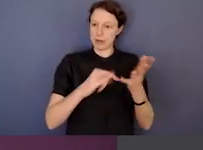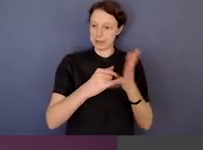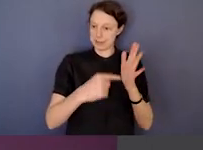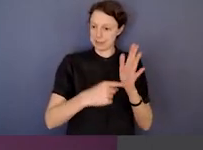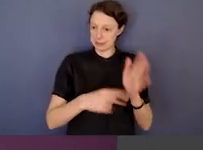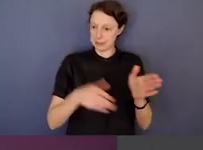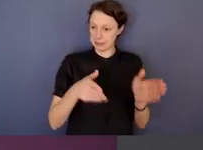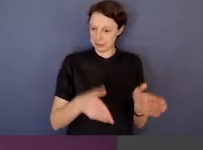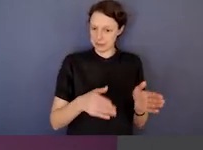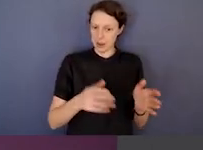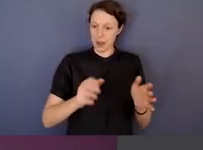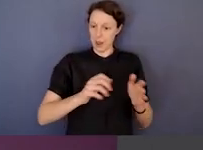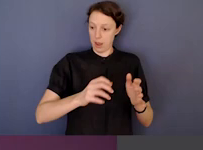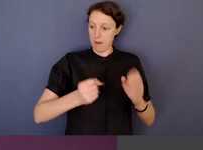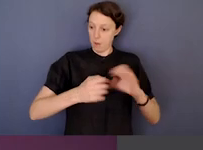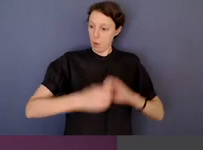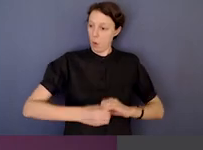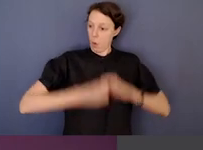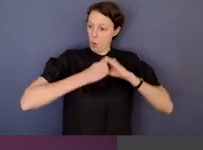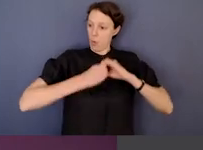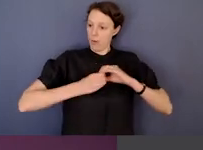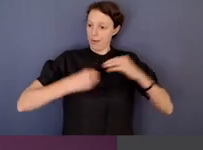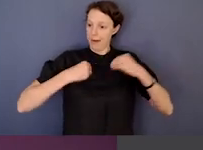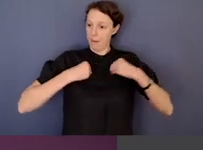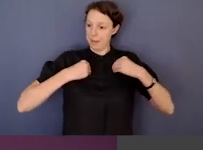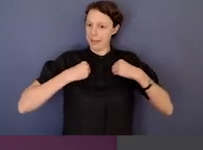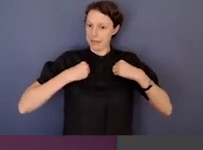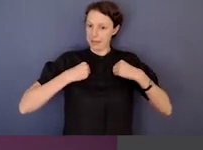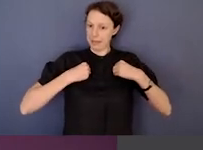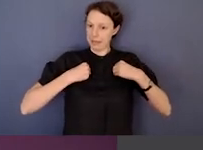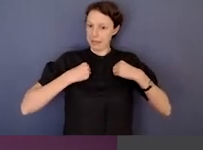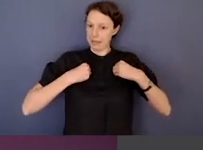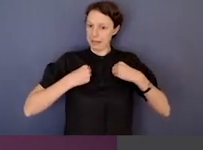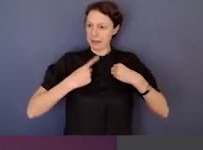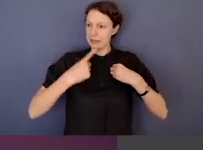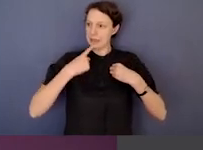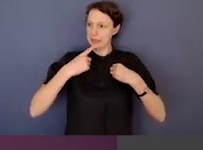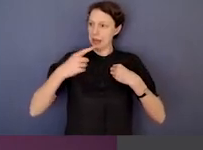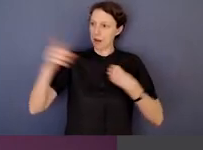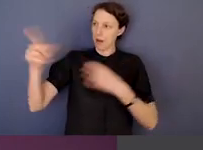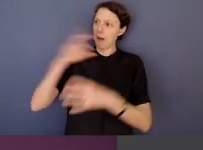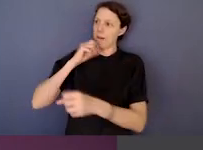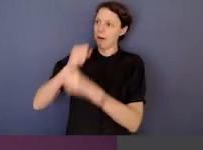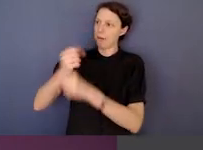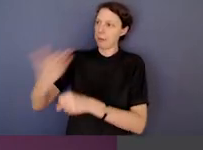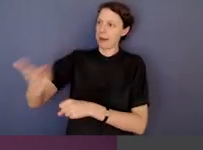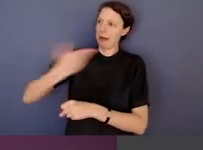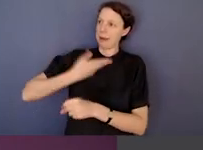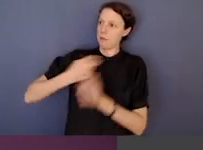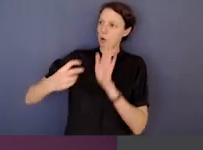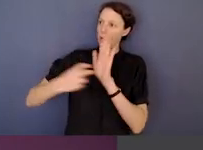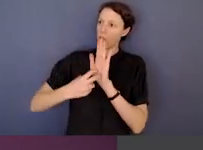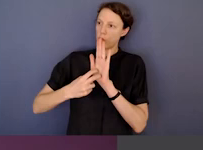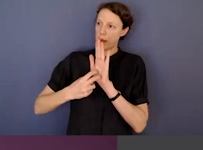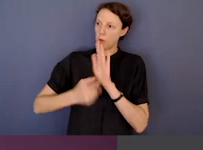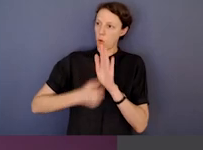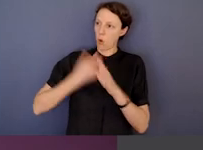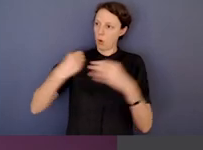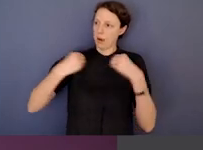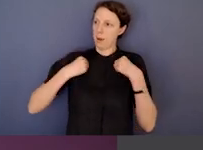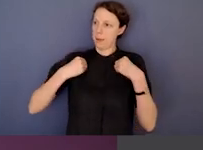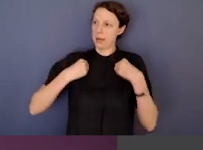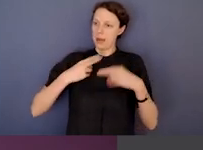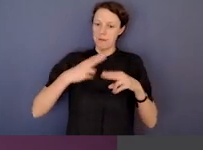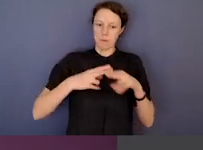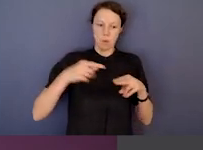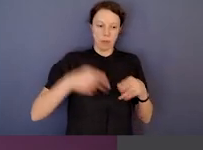own company being commissioned to dig graves from his standpoint,